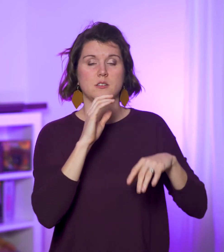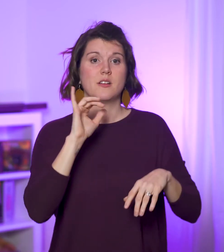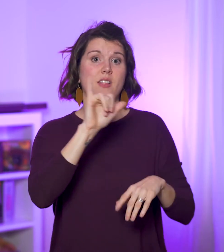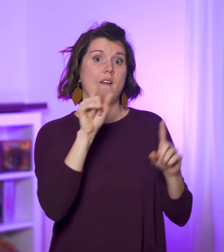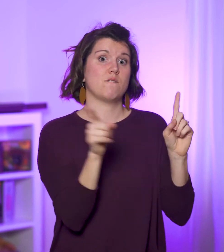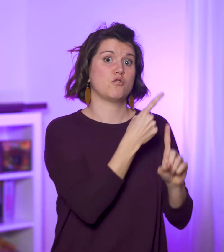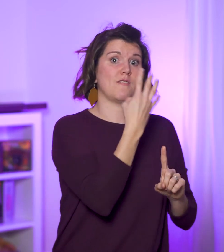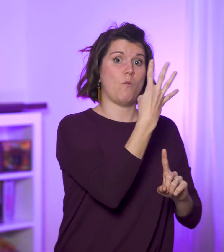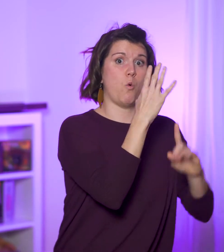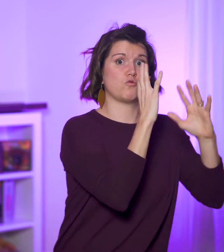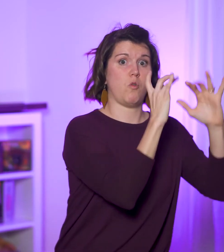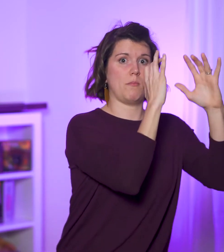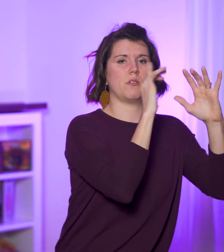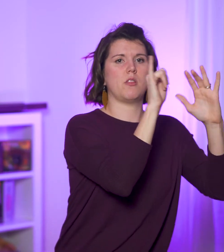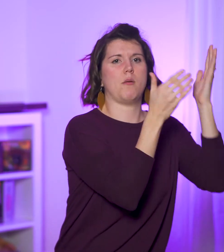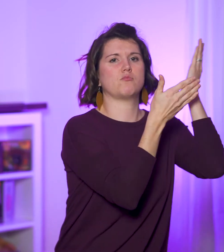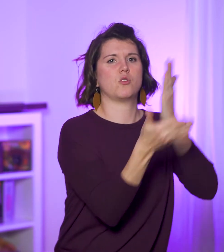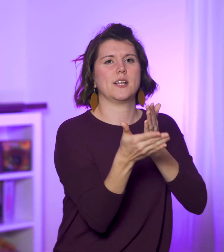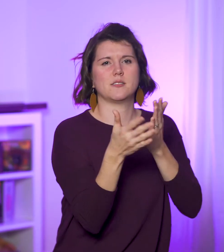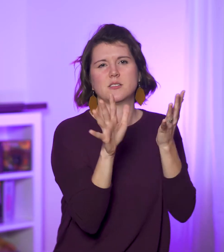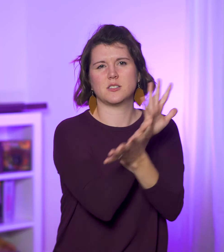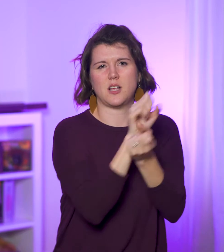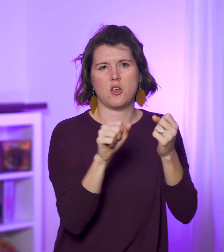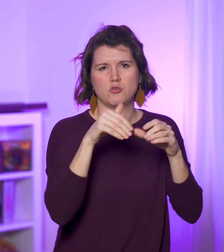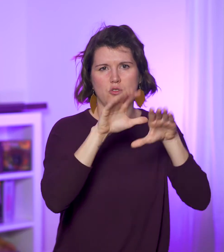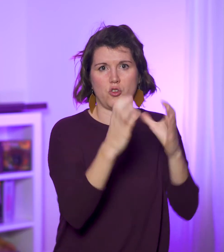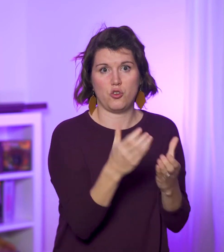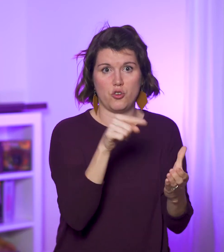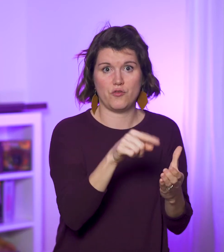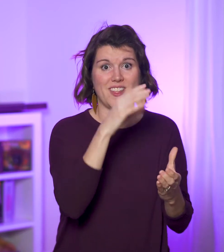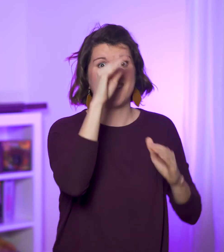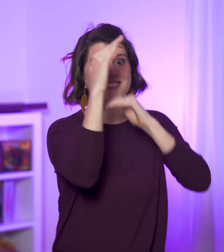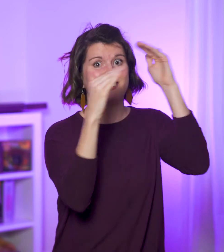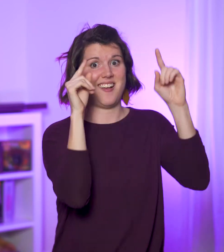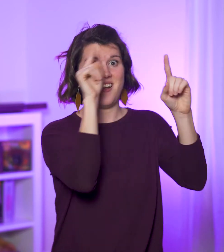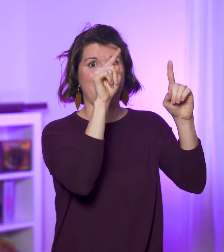The first four trumpets bring disaster on earth and in the skies.